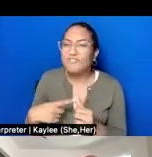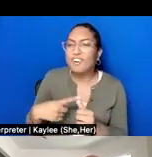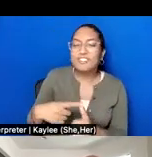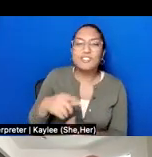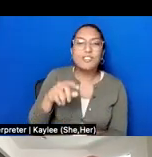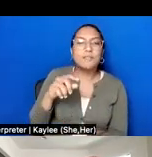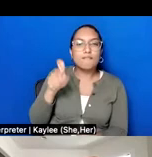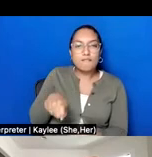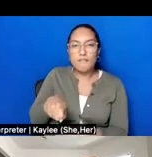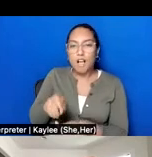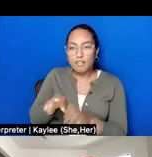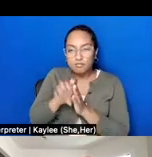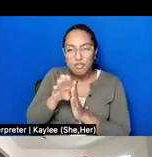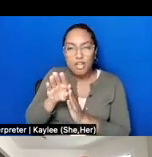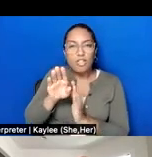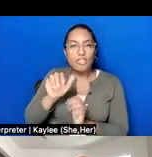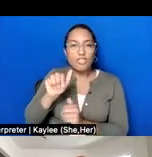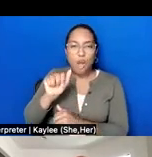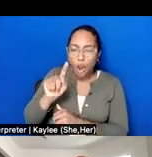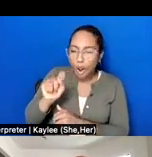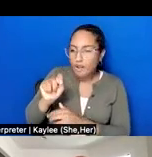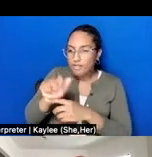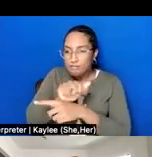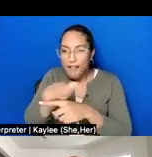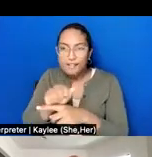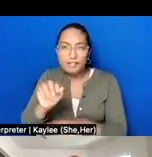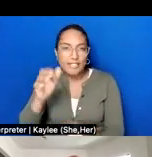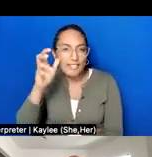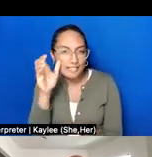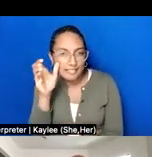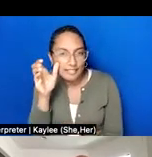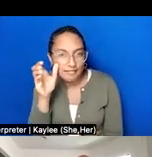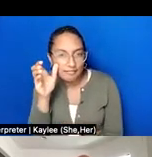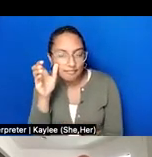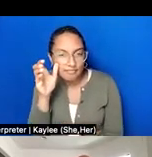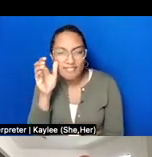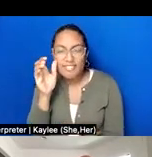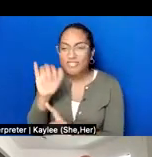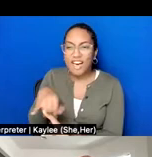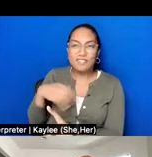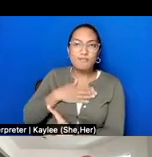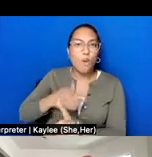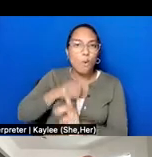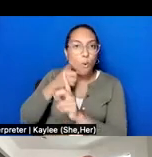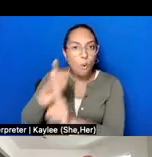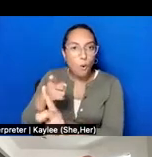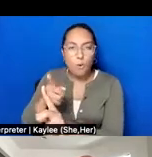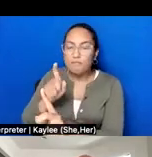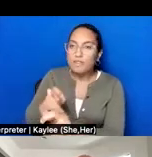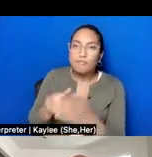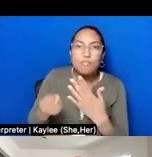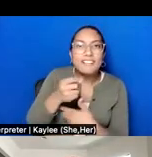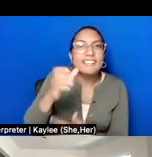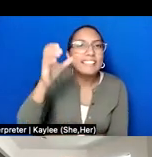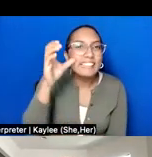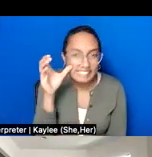narrative, I want to focus on the art of listening in redefining narrative. So, what is listening?